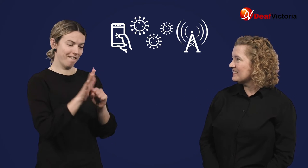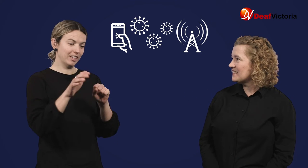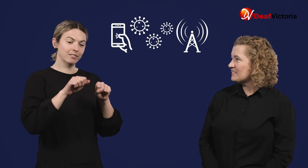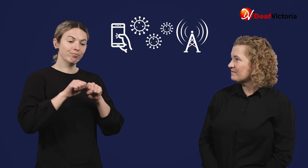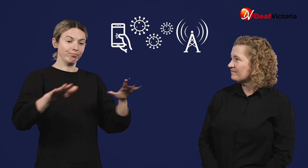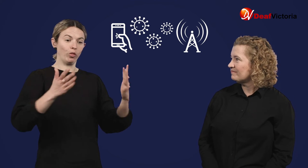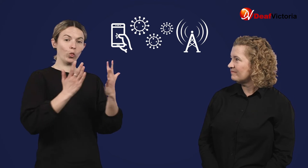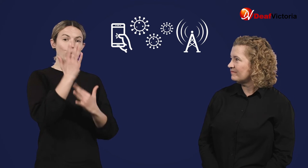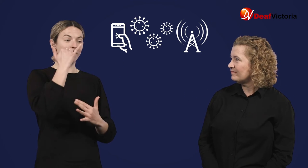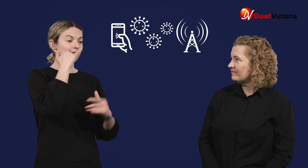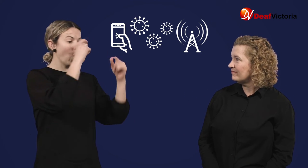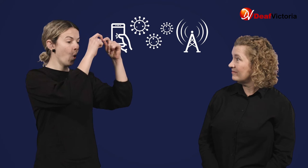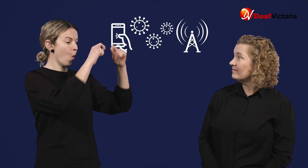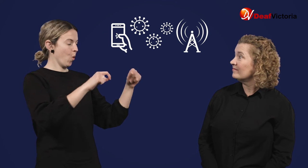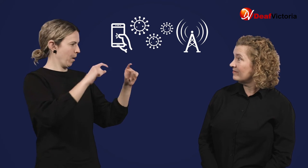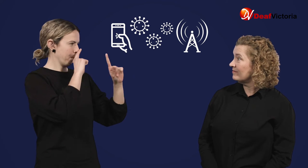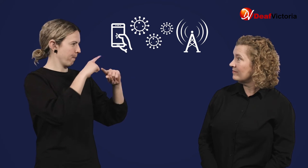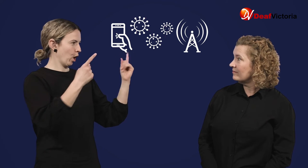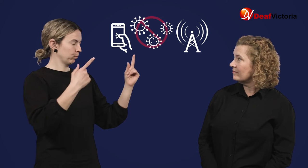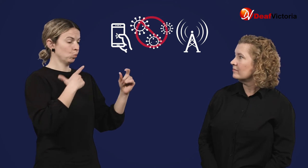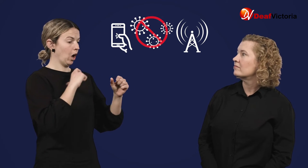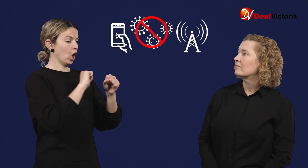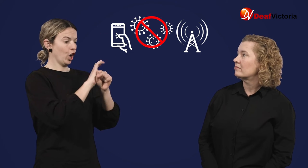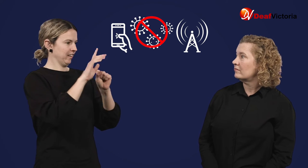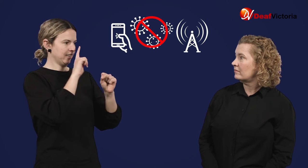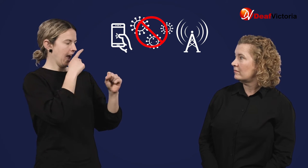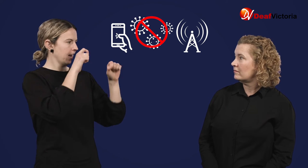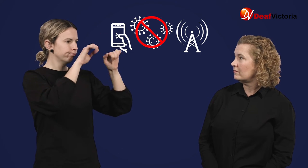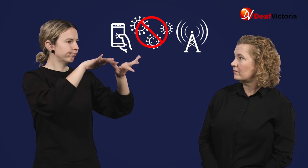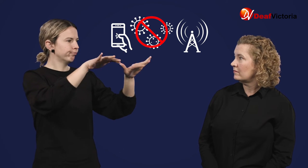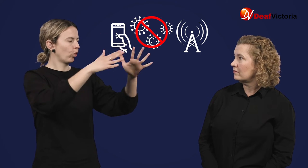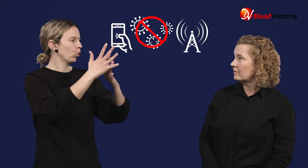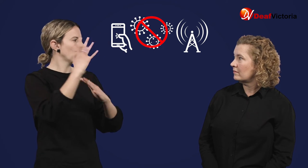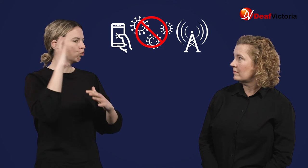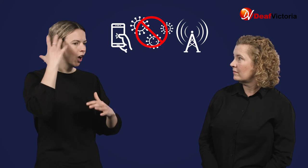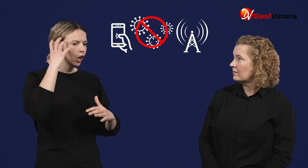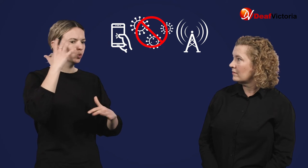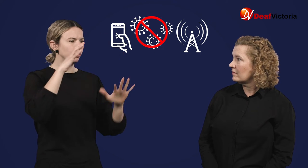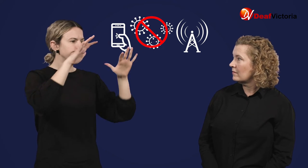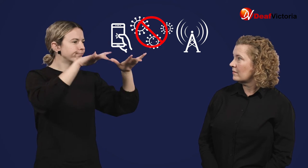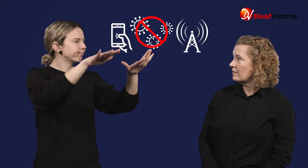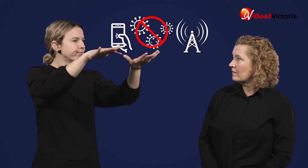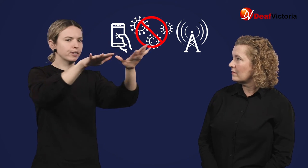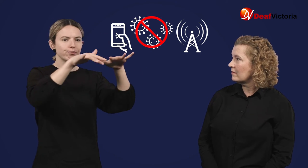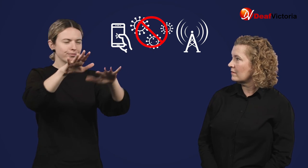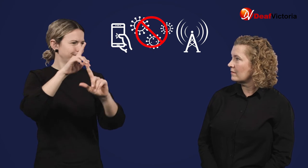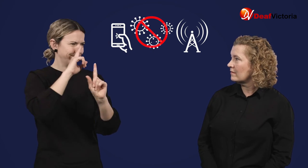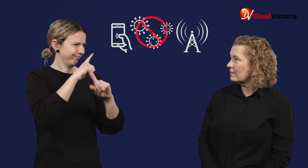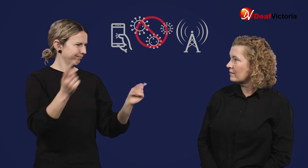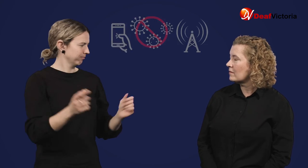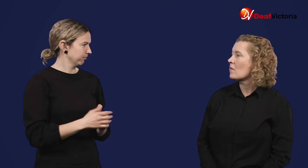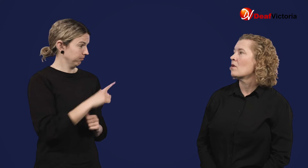No. Viruses like COVID-19 can't spread through radio waves or mobile networks.